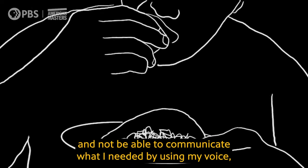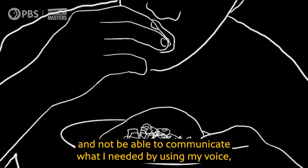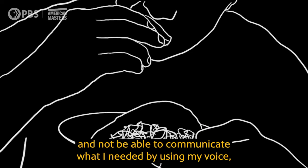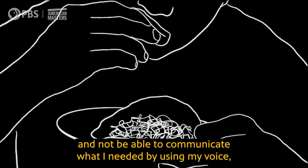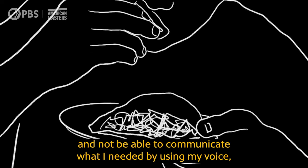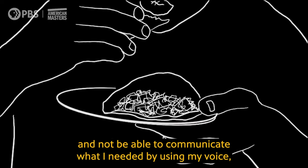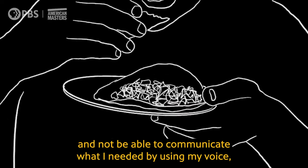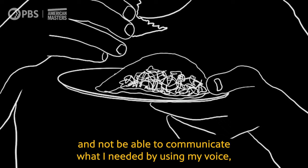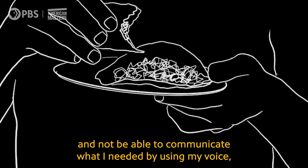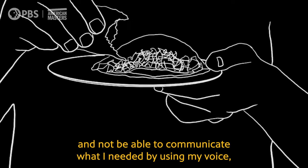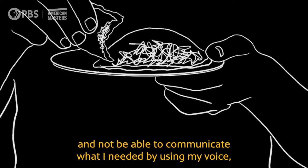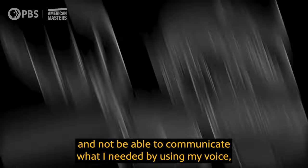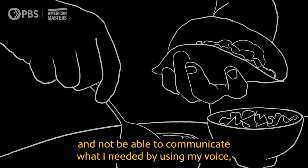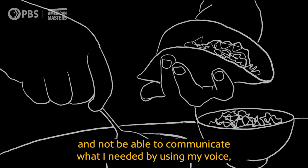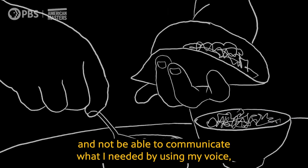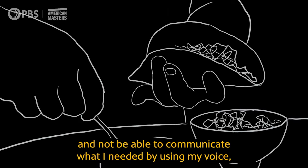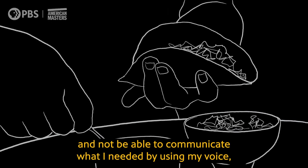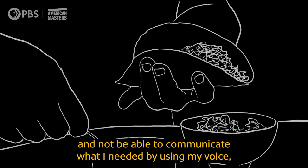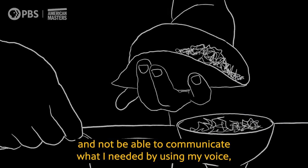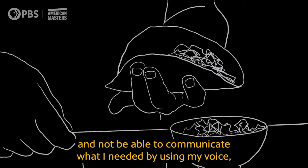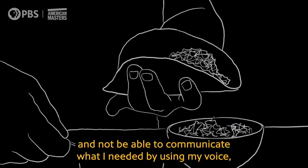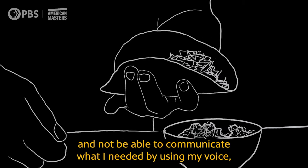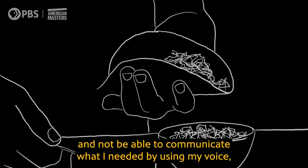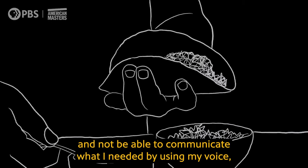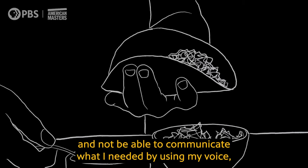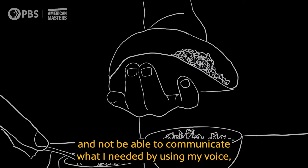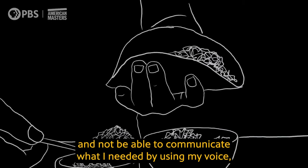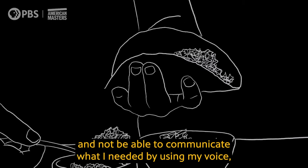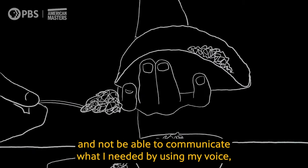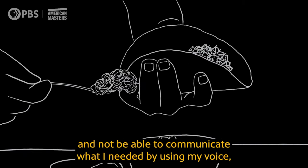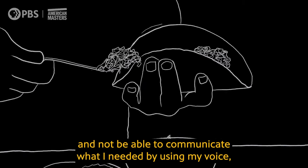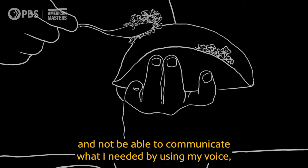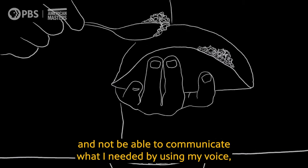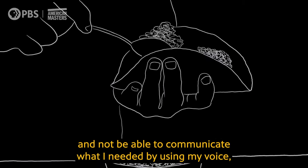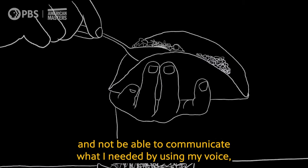and not be able to communicate what I needed by using my voice,